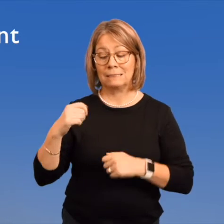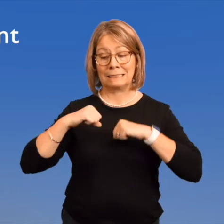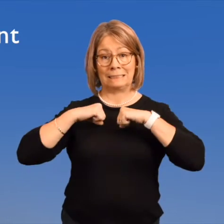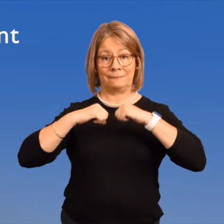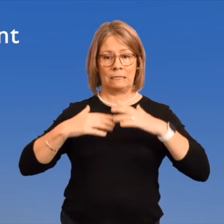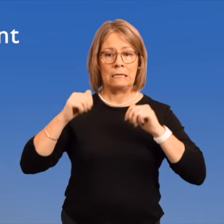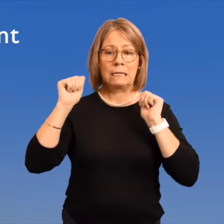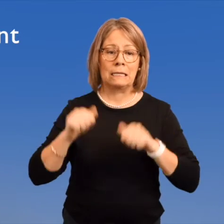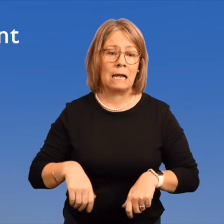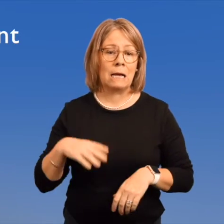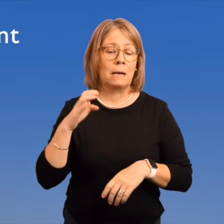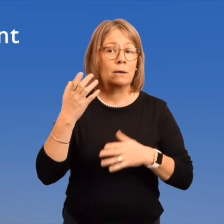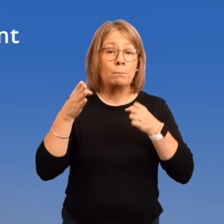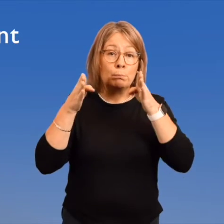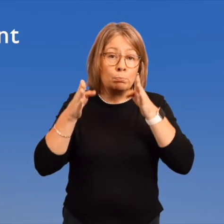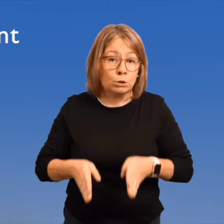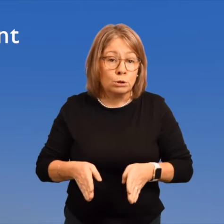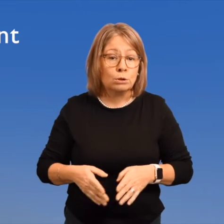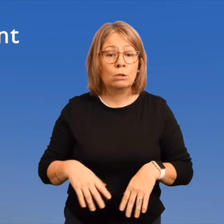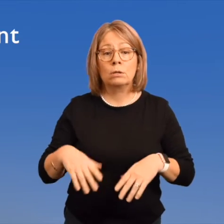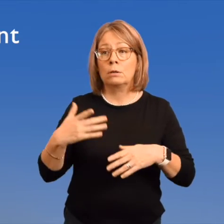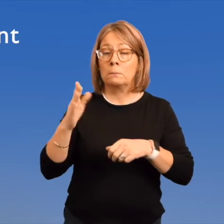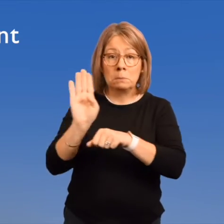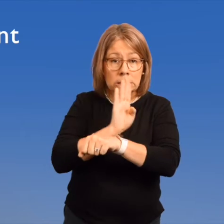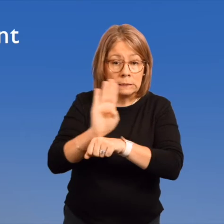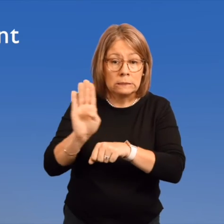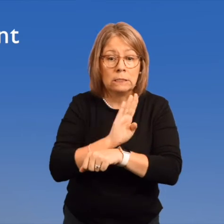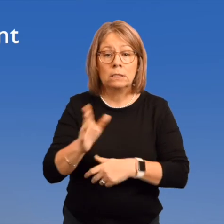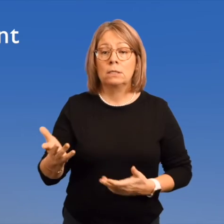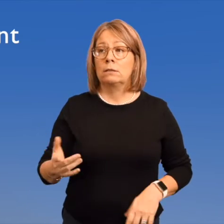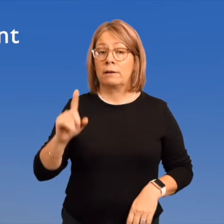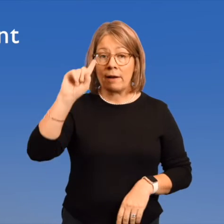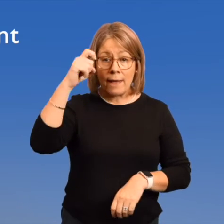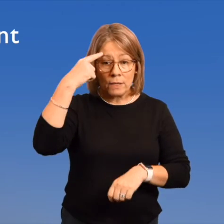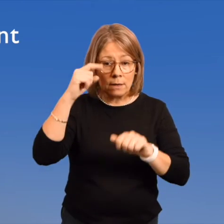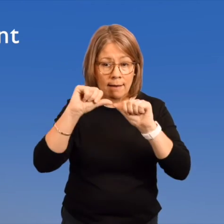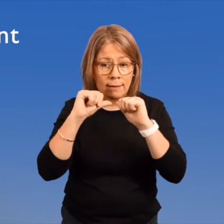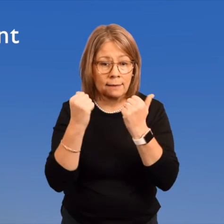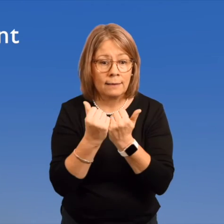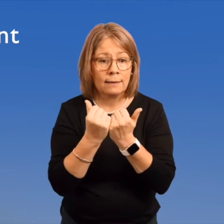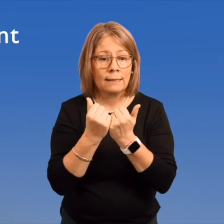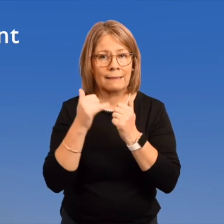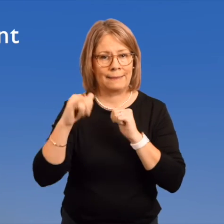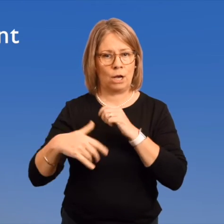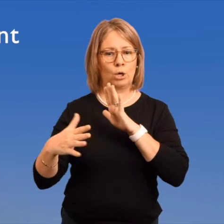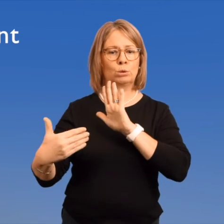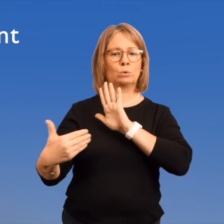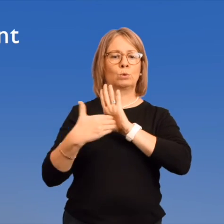the defendant can be a person, a business, or a government agency